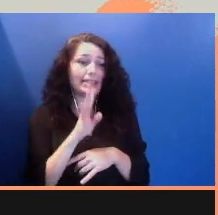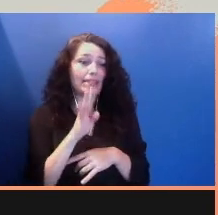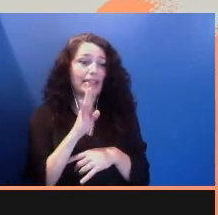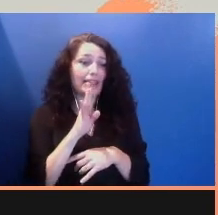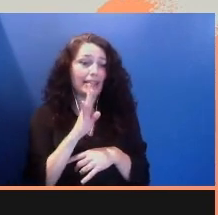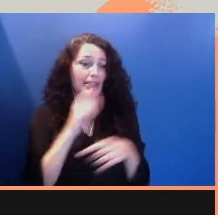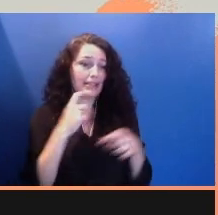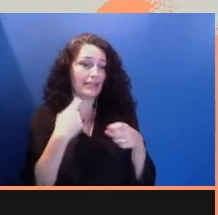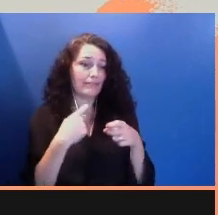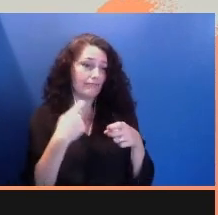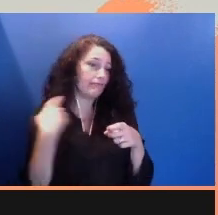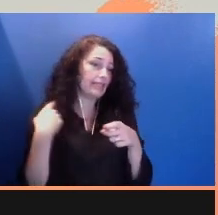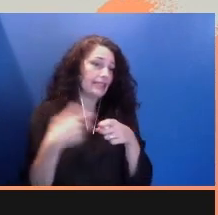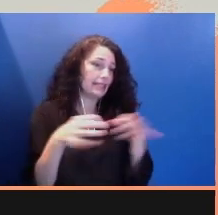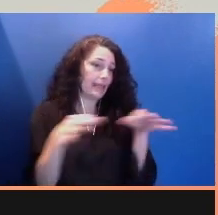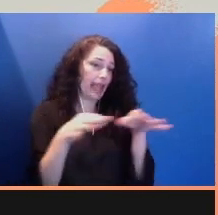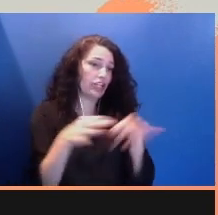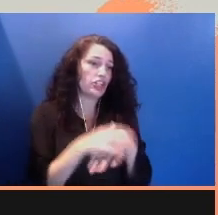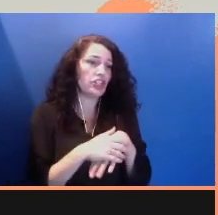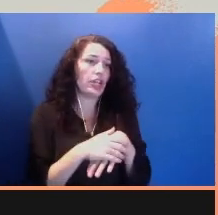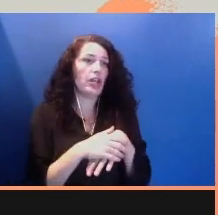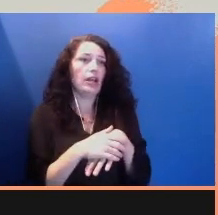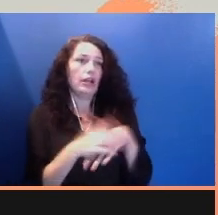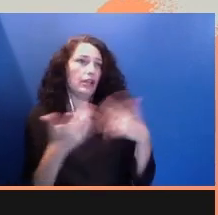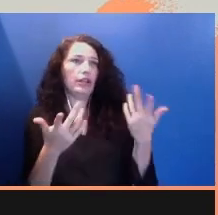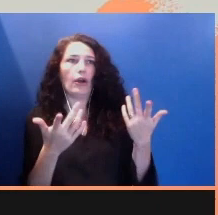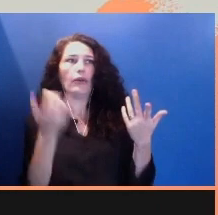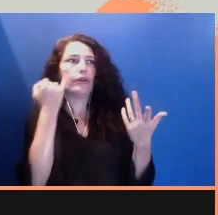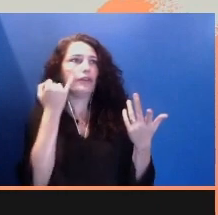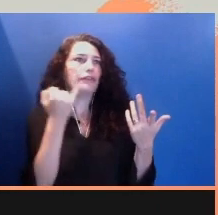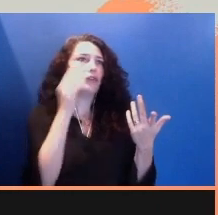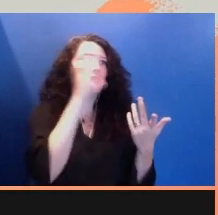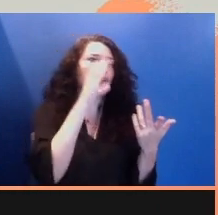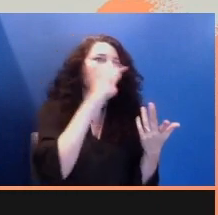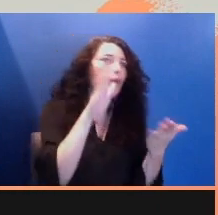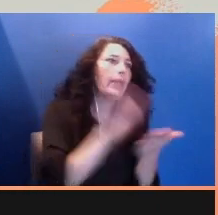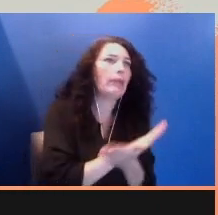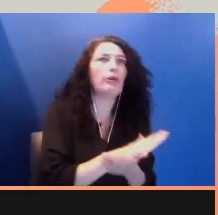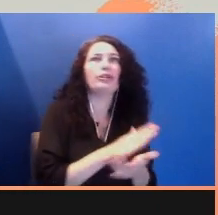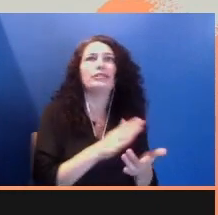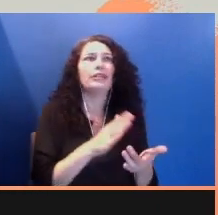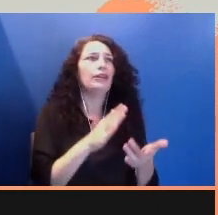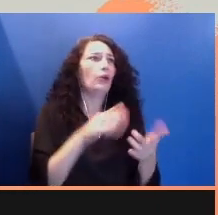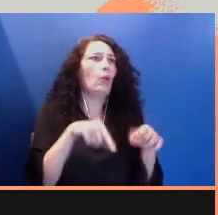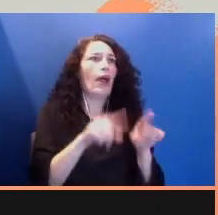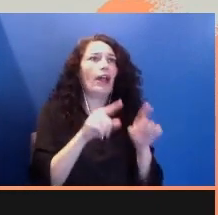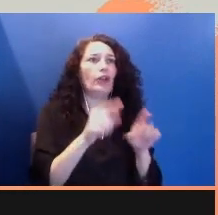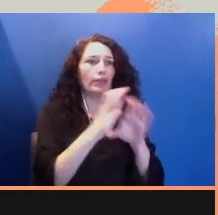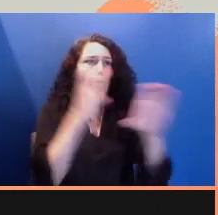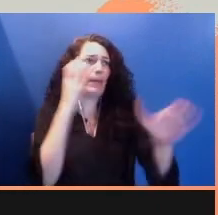can trigger a search for your papers at the bus stop, at the emergency room.